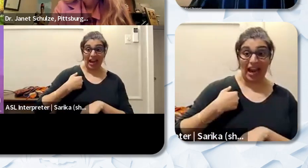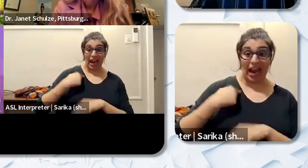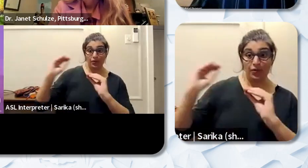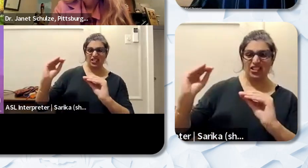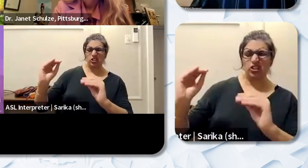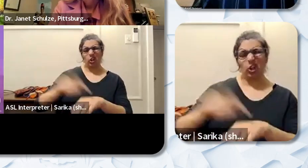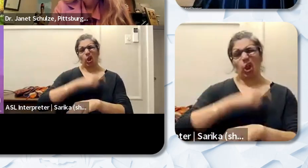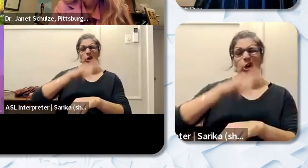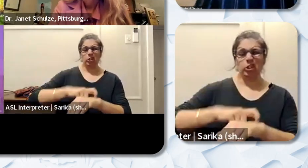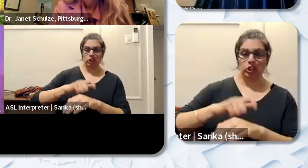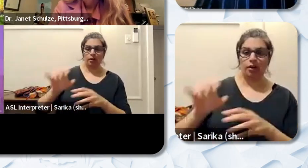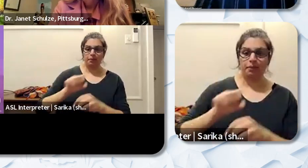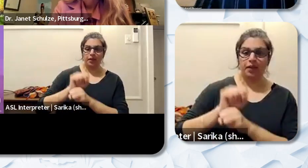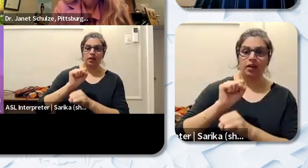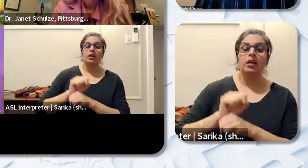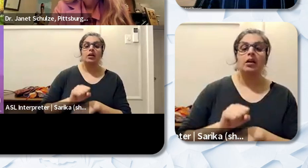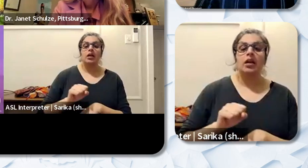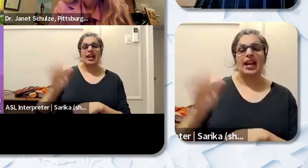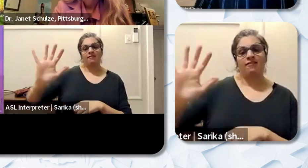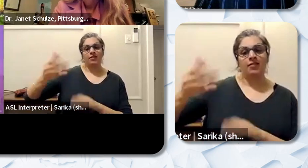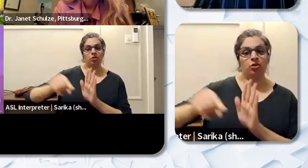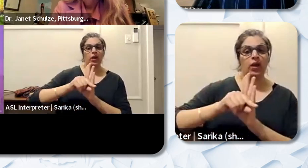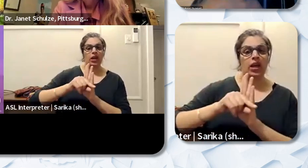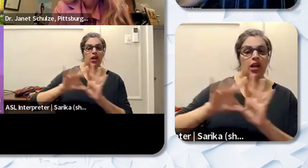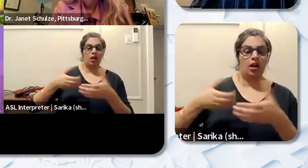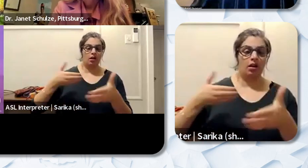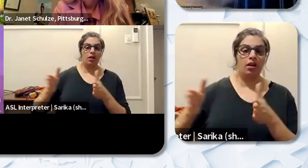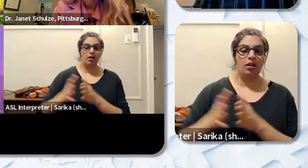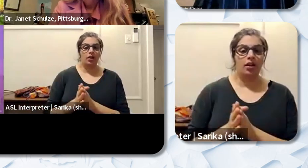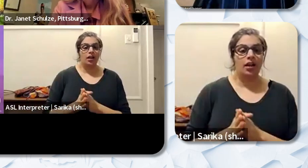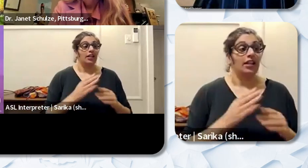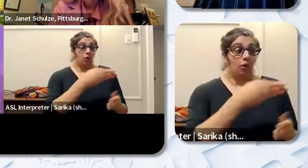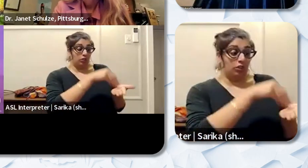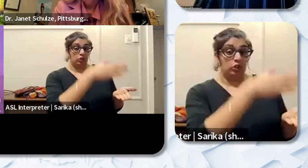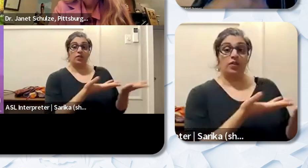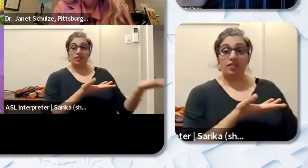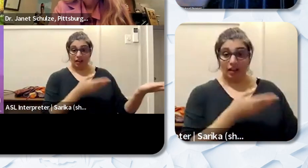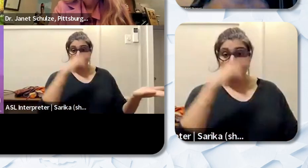this fifth grade classroom there was a student True who was Black and after we had finished